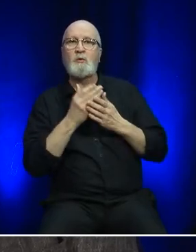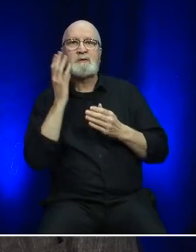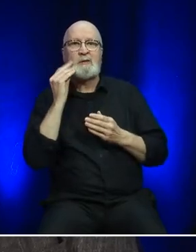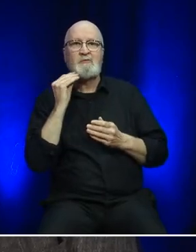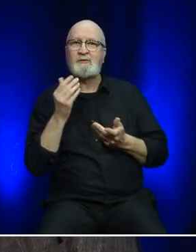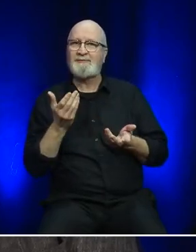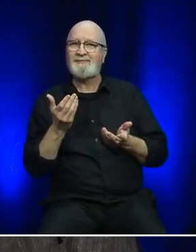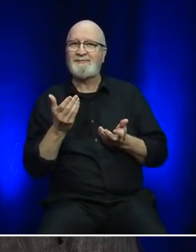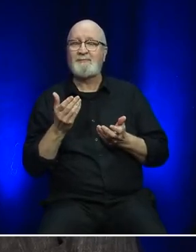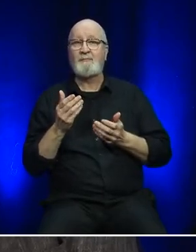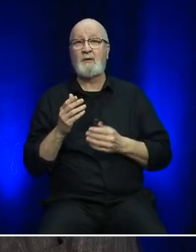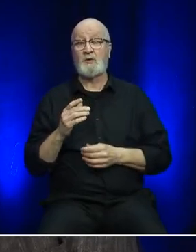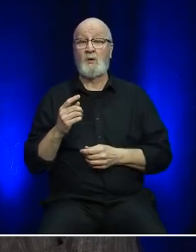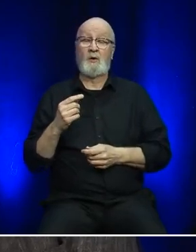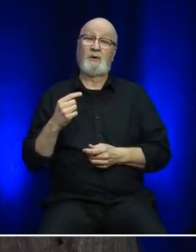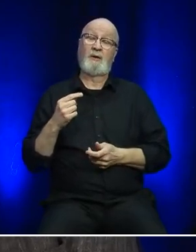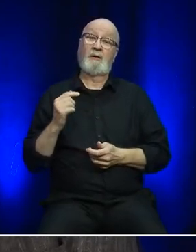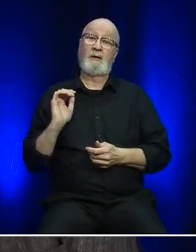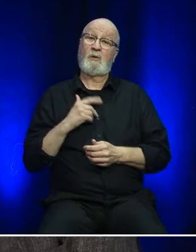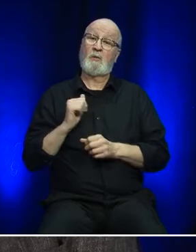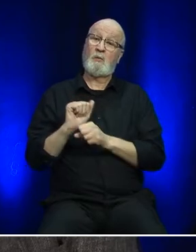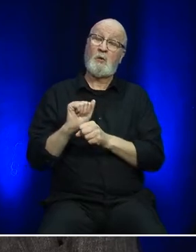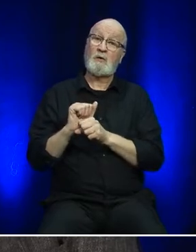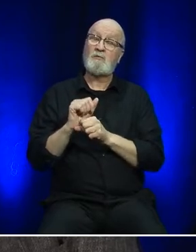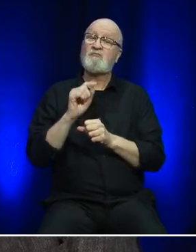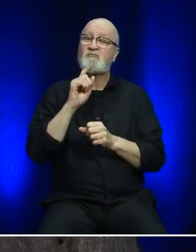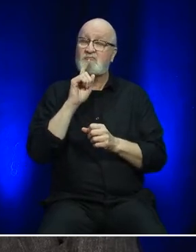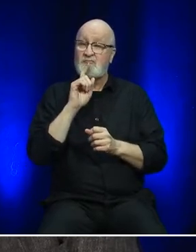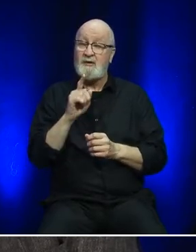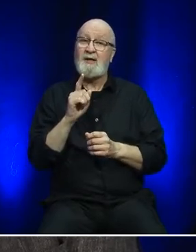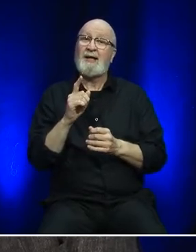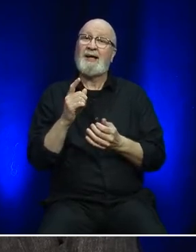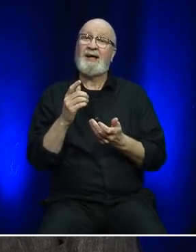As part of our driving mission, Marine Atlantic is committed to implementing initiatives